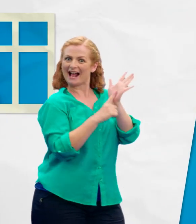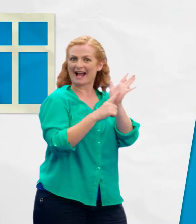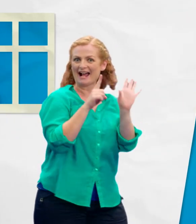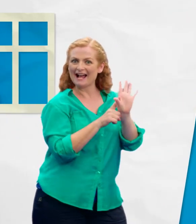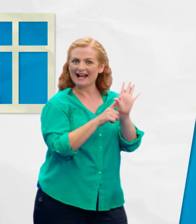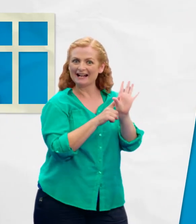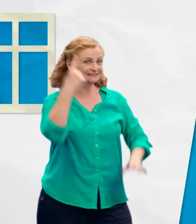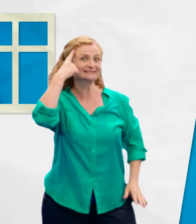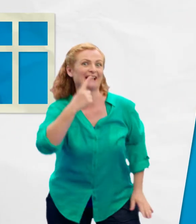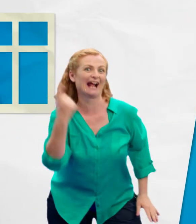I'm Sally!